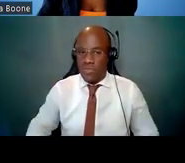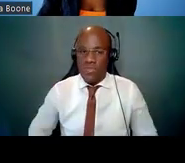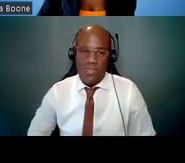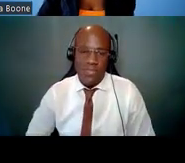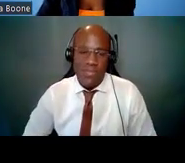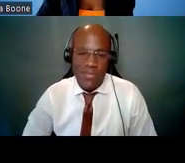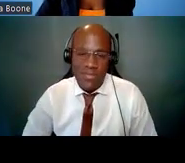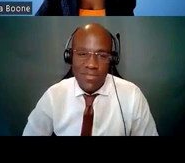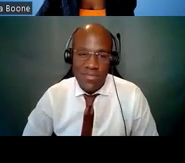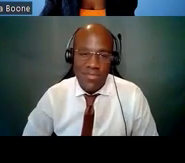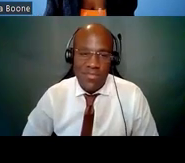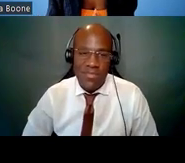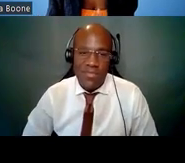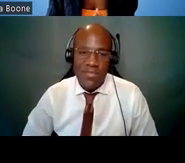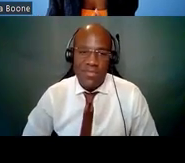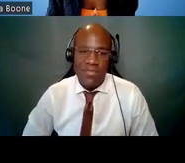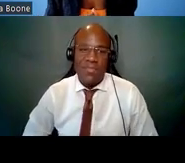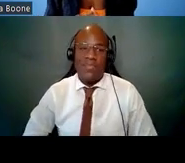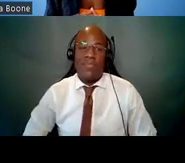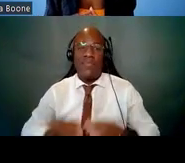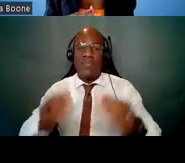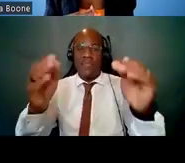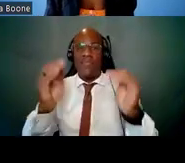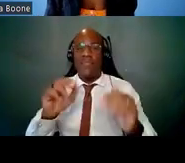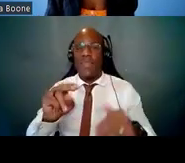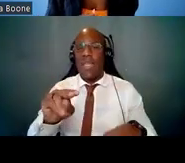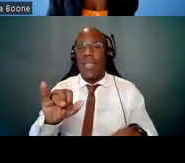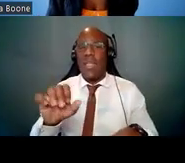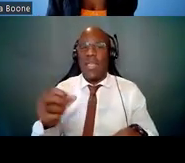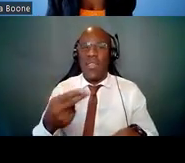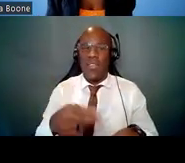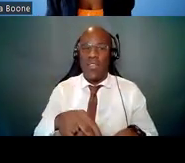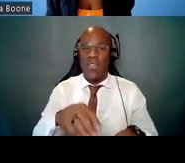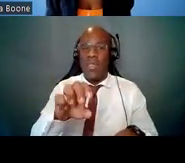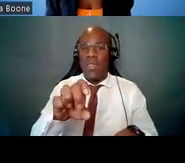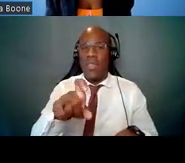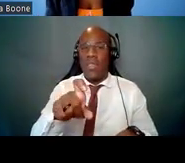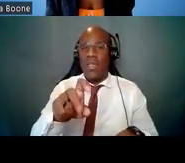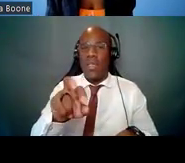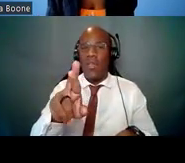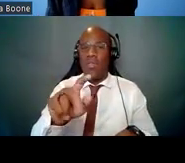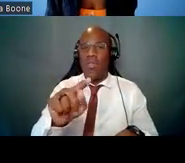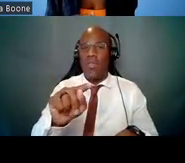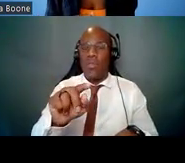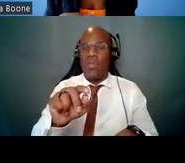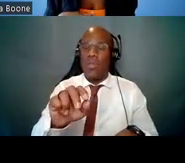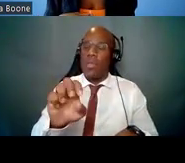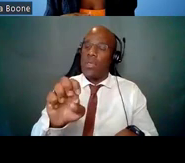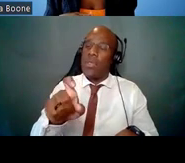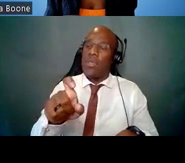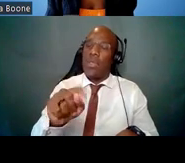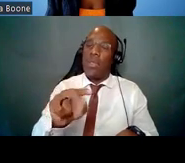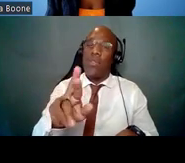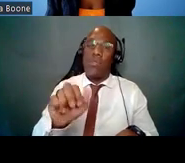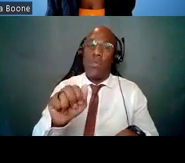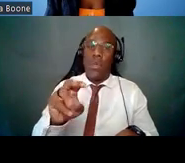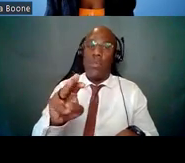Next, the NIH Extramural provides regular updates on NIH grants policies,